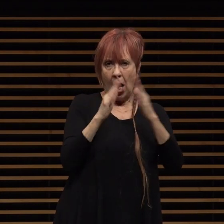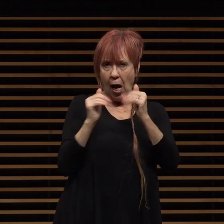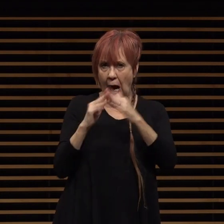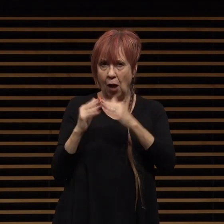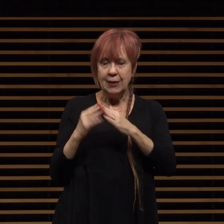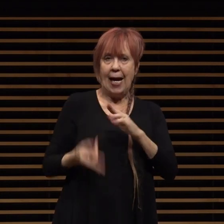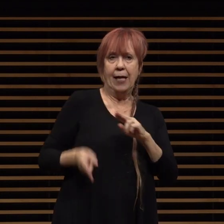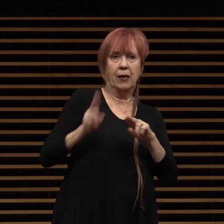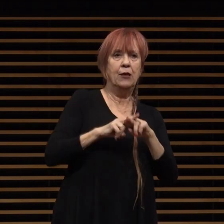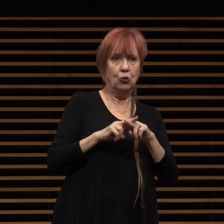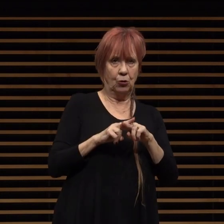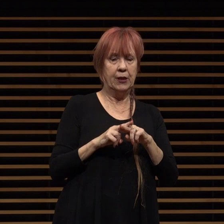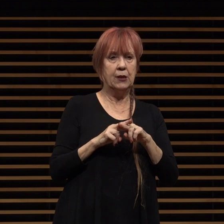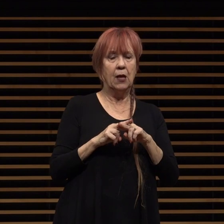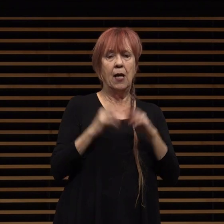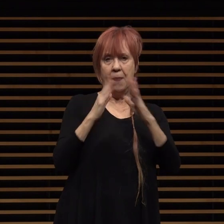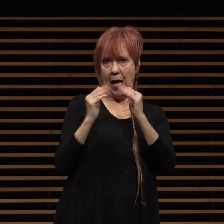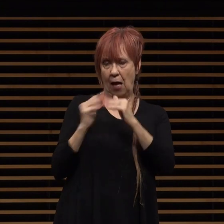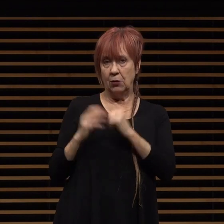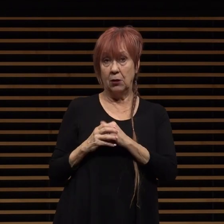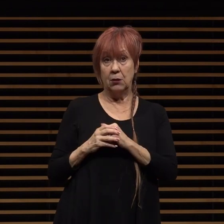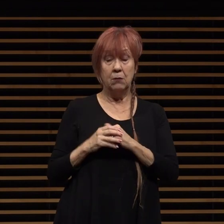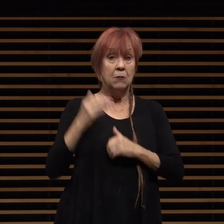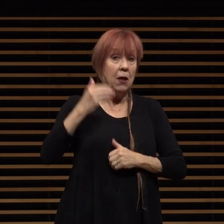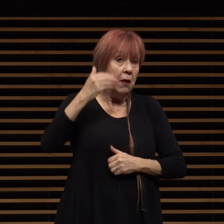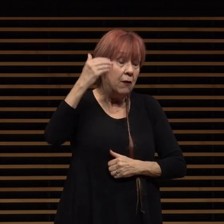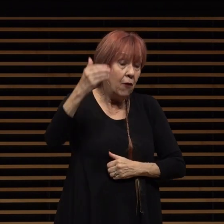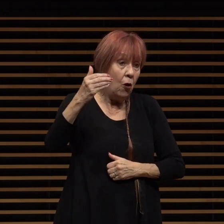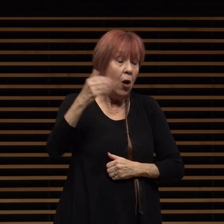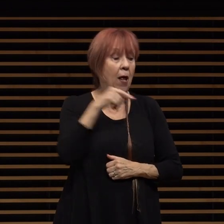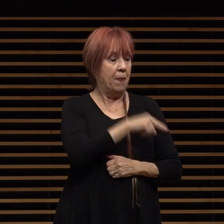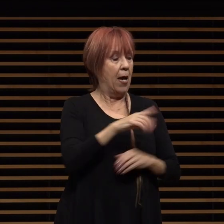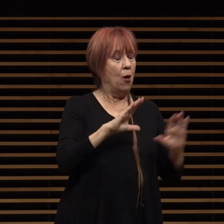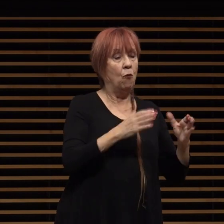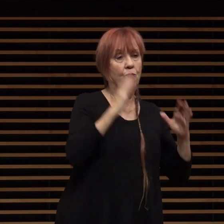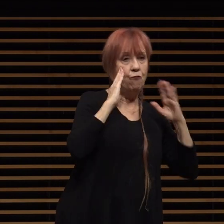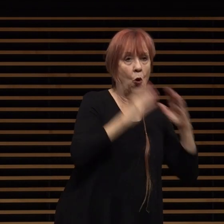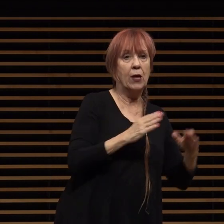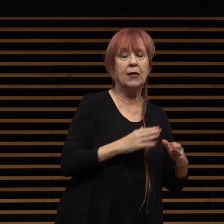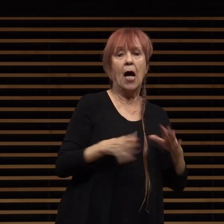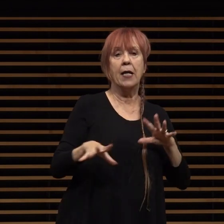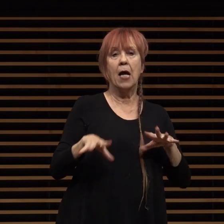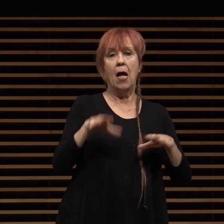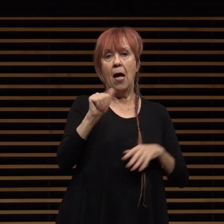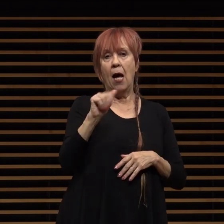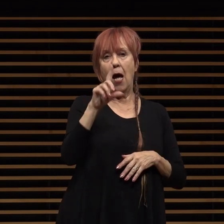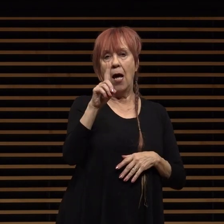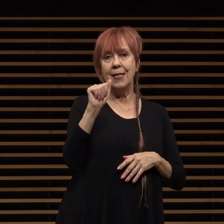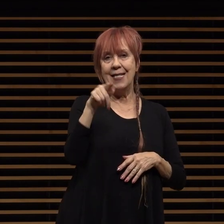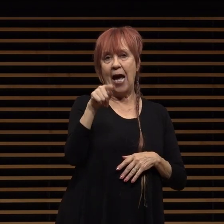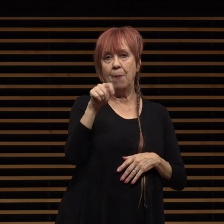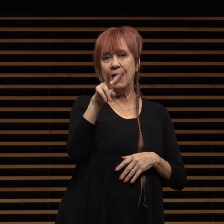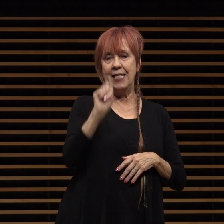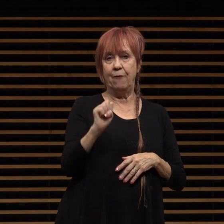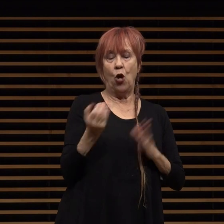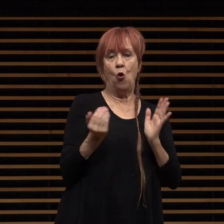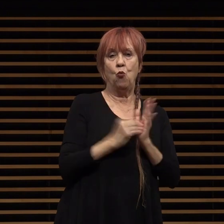affordable housing in the coming months the task force will focus its work on adaptive re reuse of